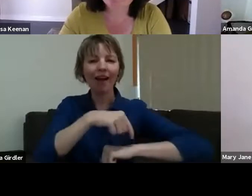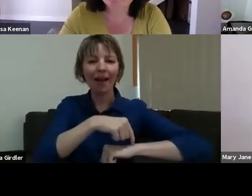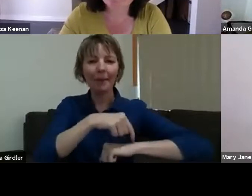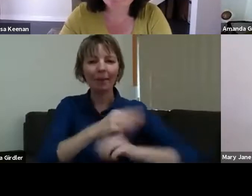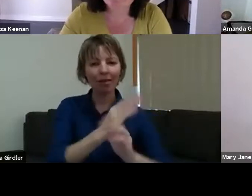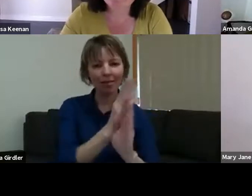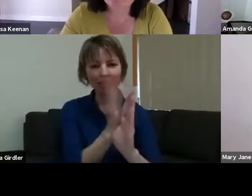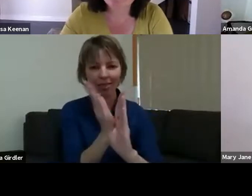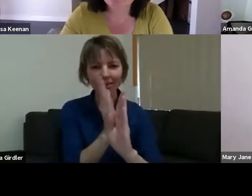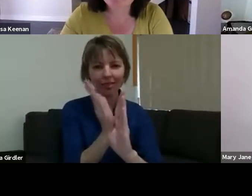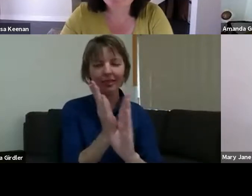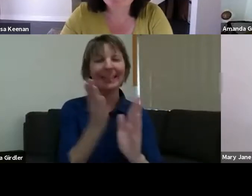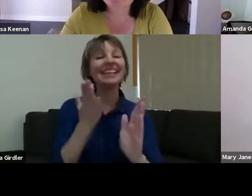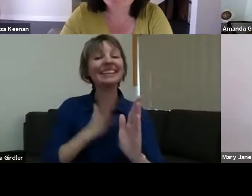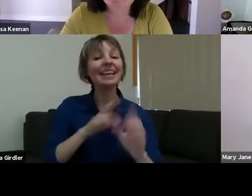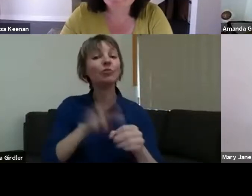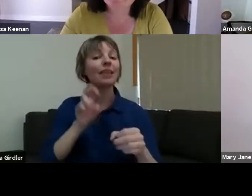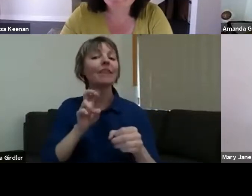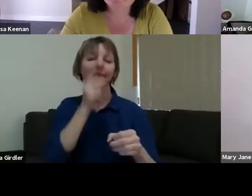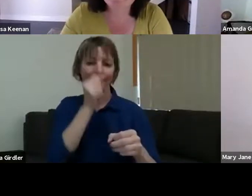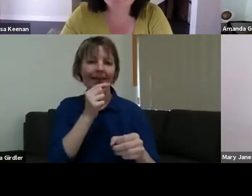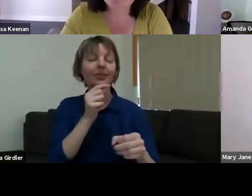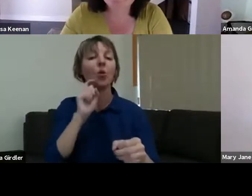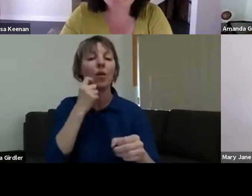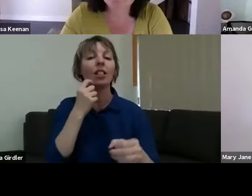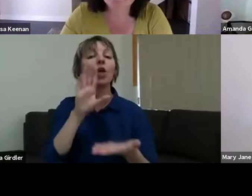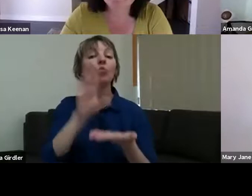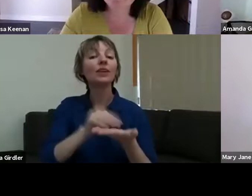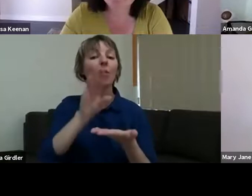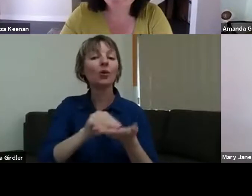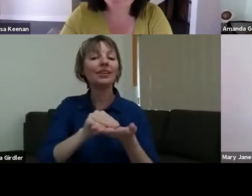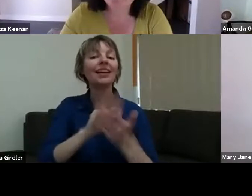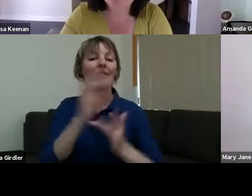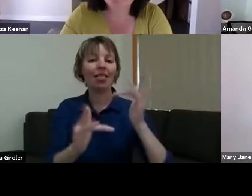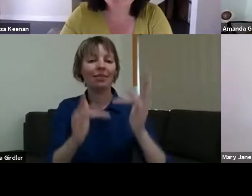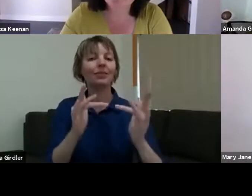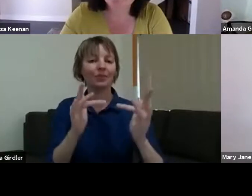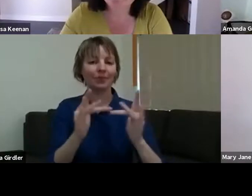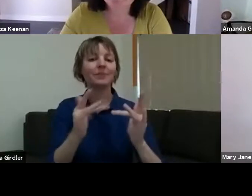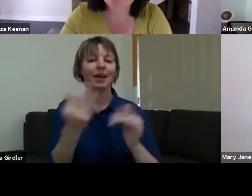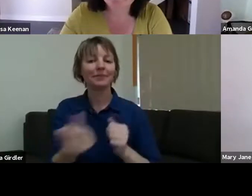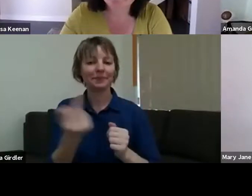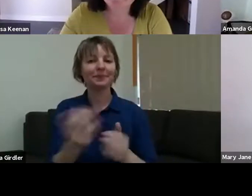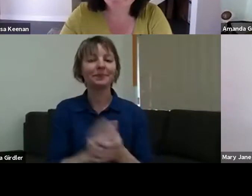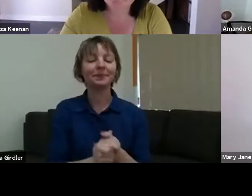will be available on our website. The question I'm going to ask first